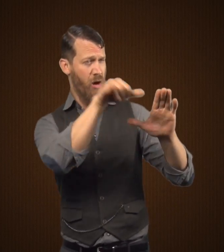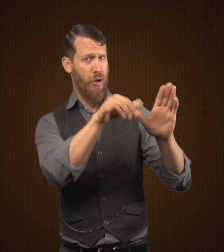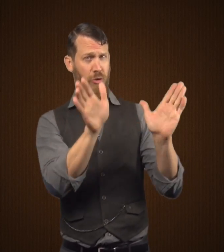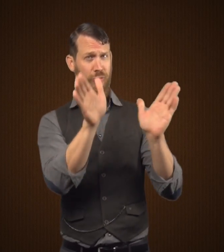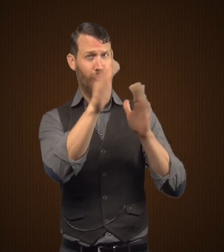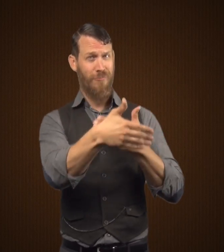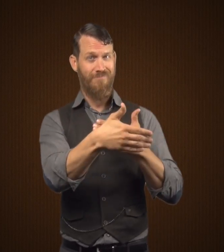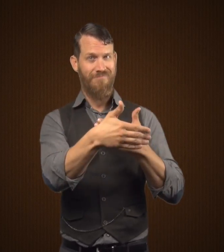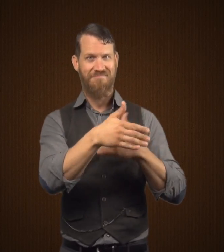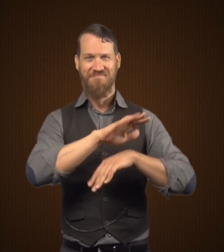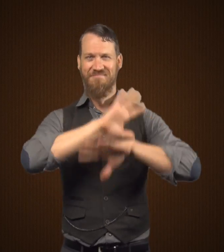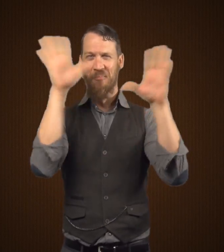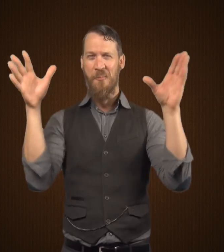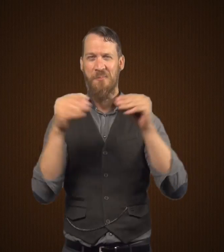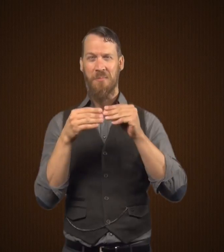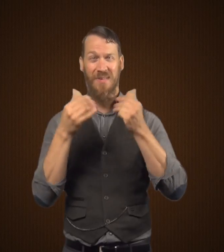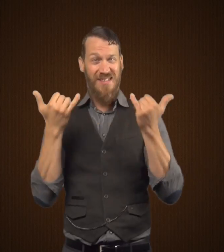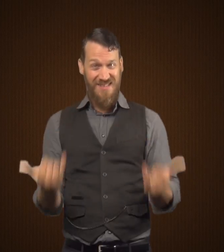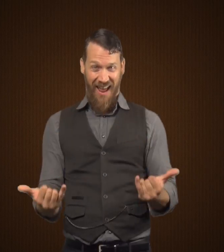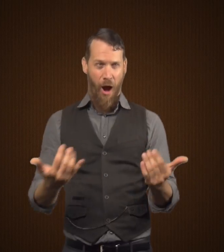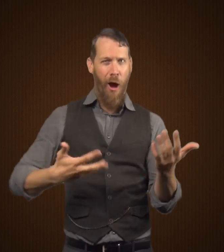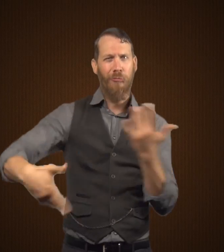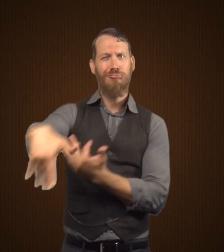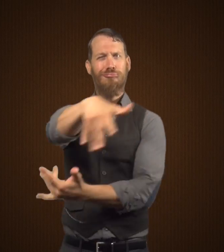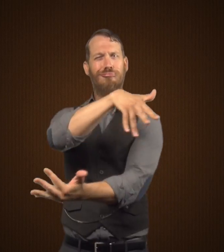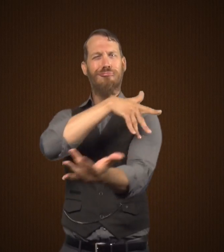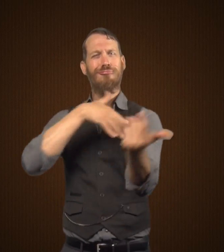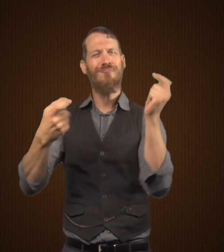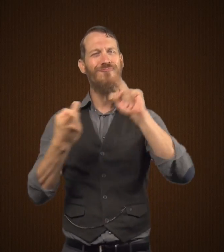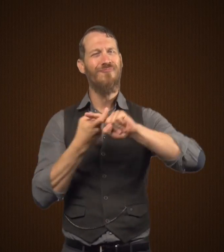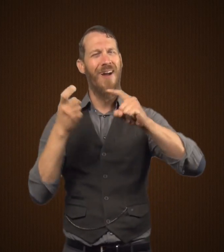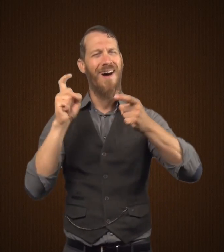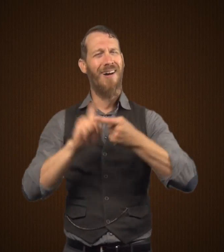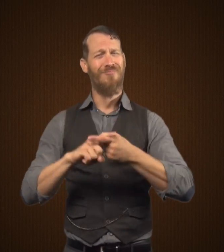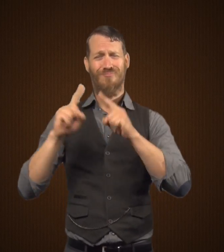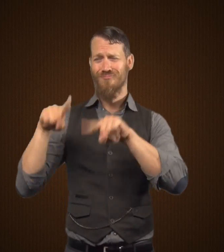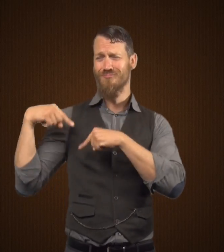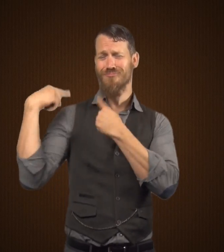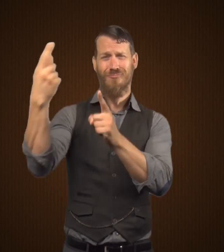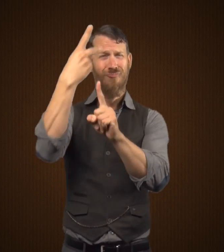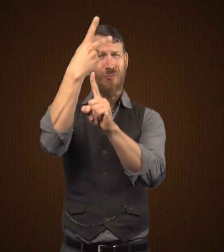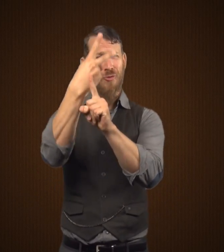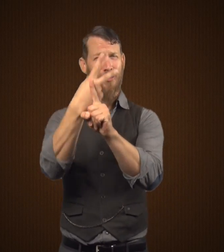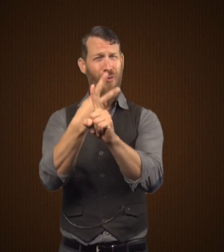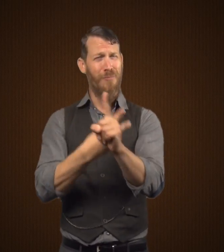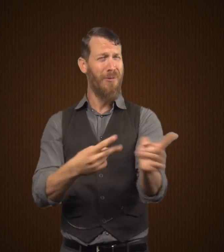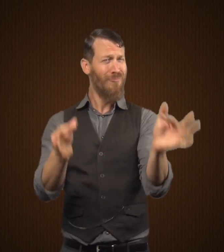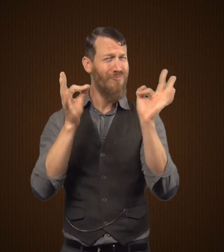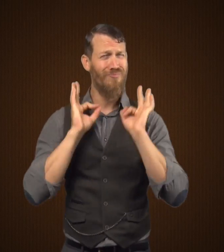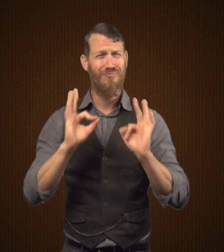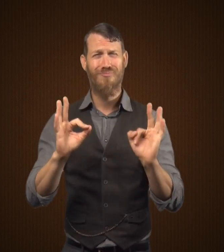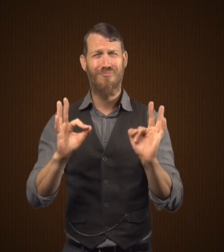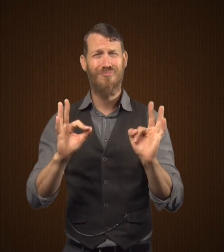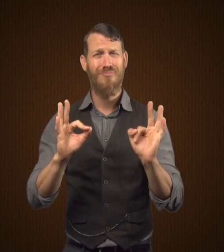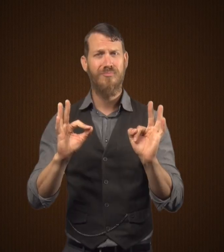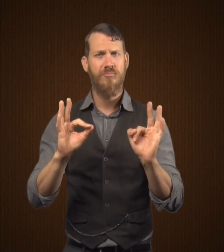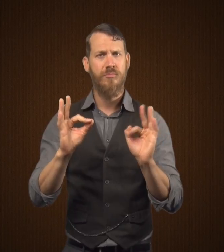Now Dr. Jekyll no longer has to seclude himself. He has been out interacting, socializing with friends, and has been doing so for the last few months.